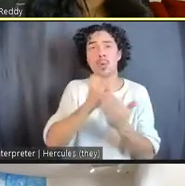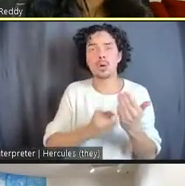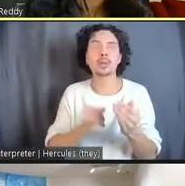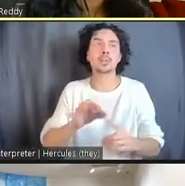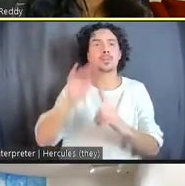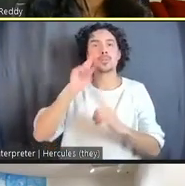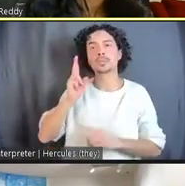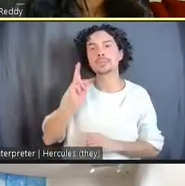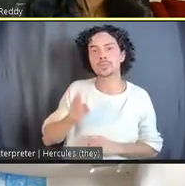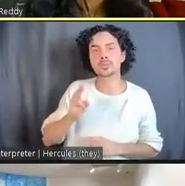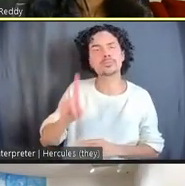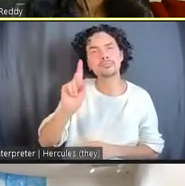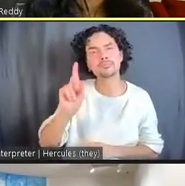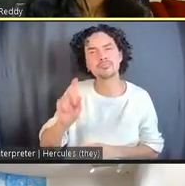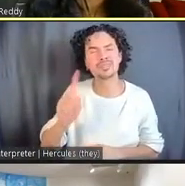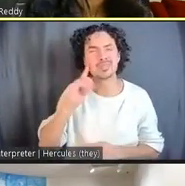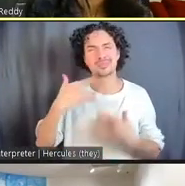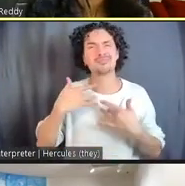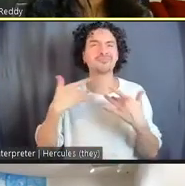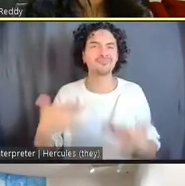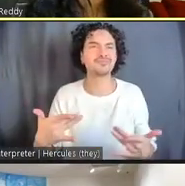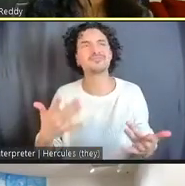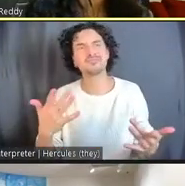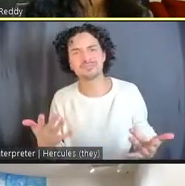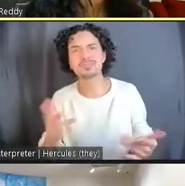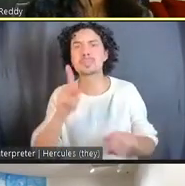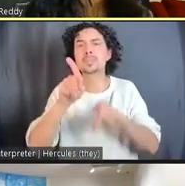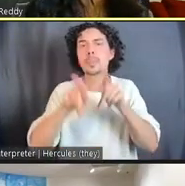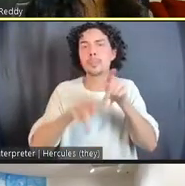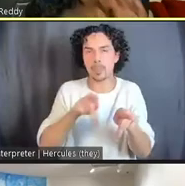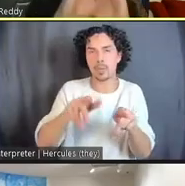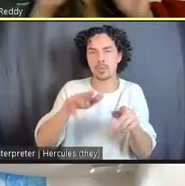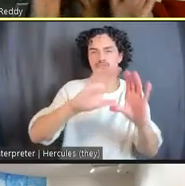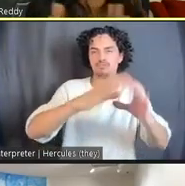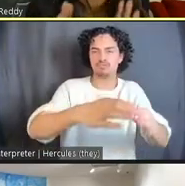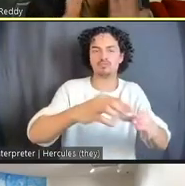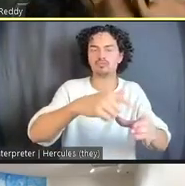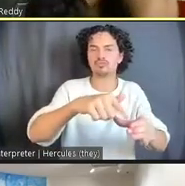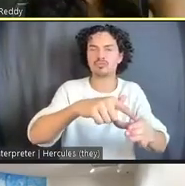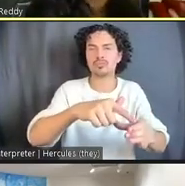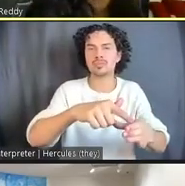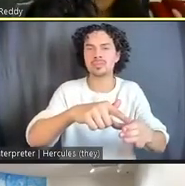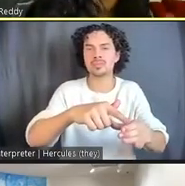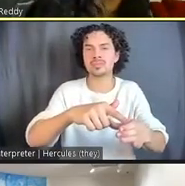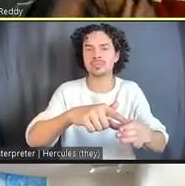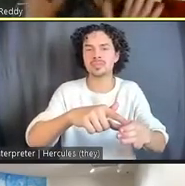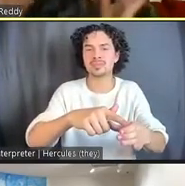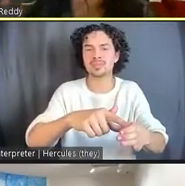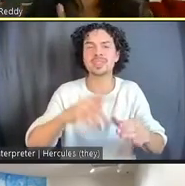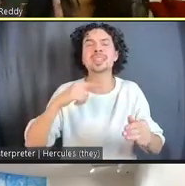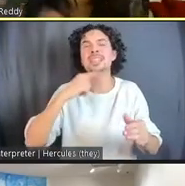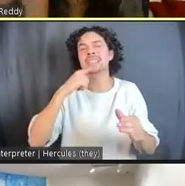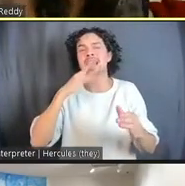Oftentimes, people have put it in a box and said it's outside of art, or it's